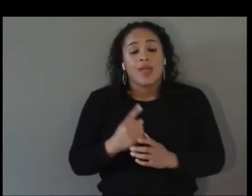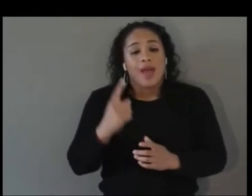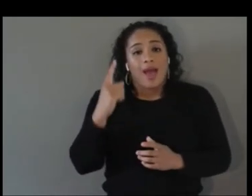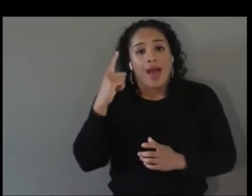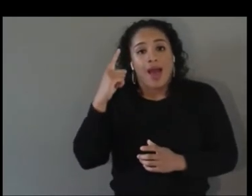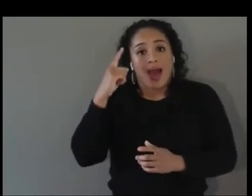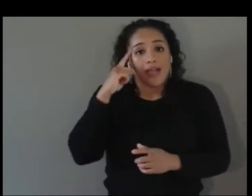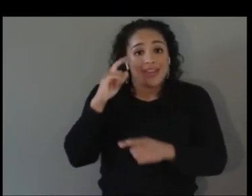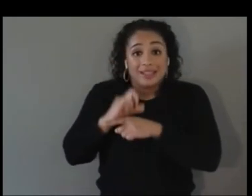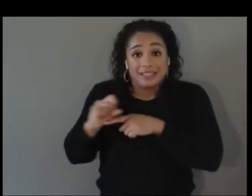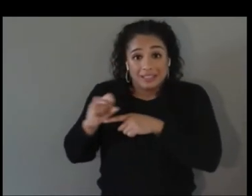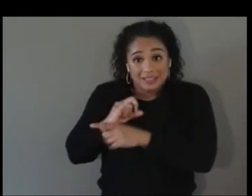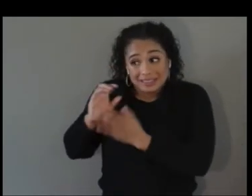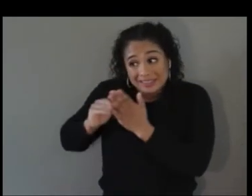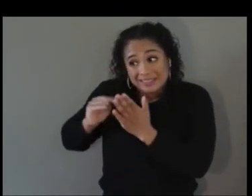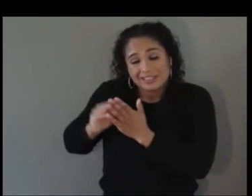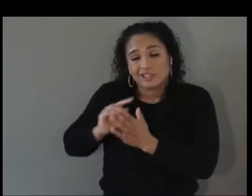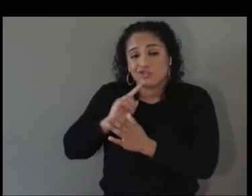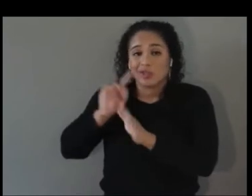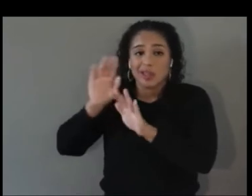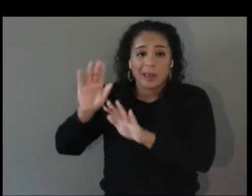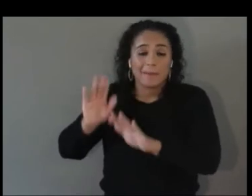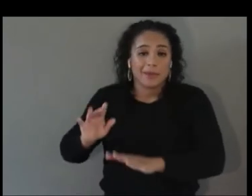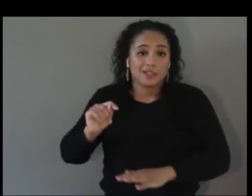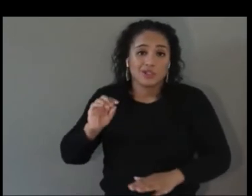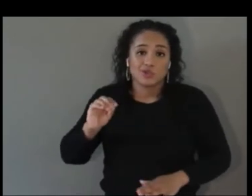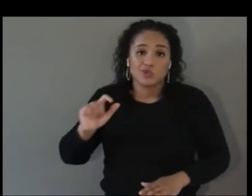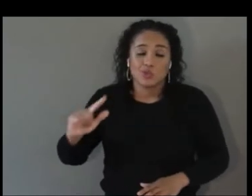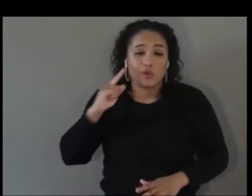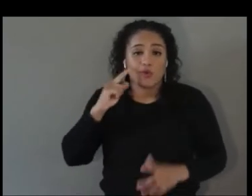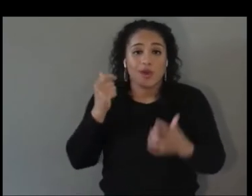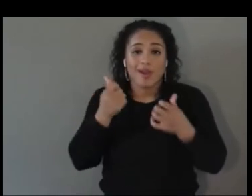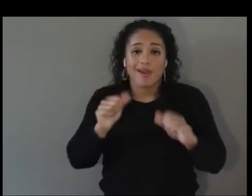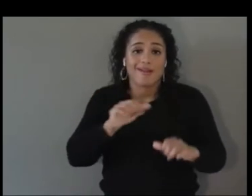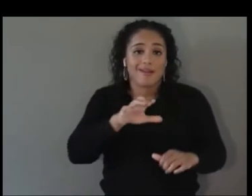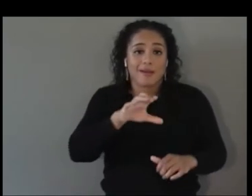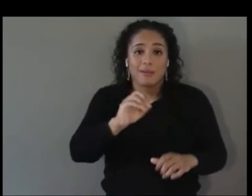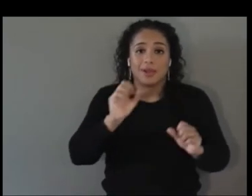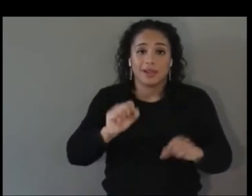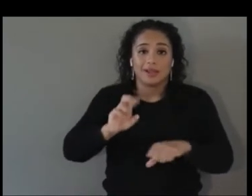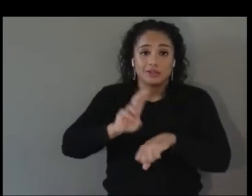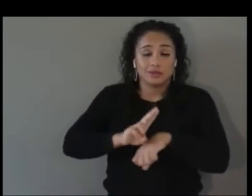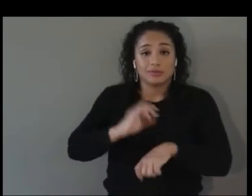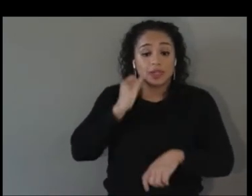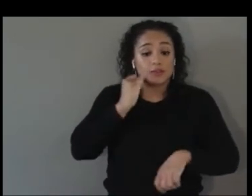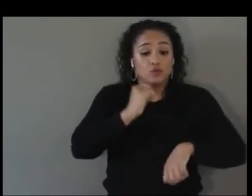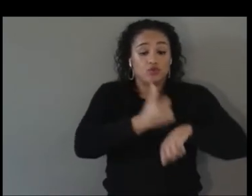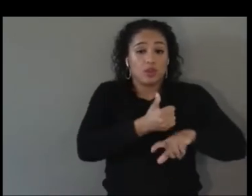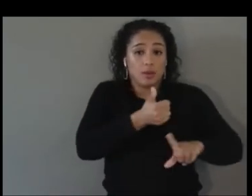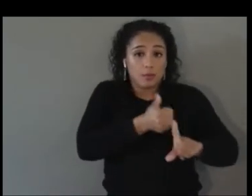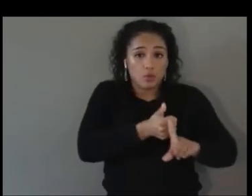tool for any company to utilize, whether you set it up by yourself or go through an intermediary